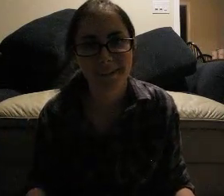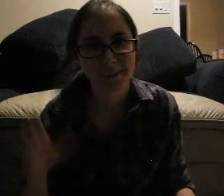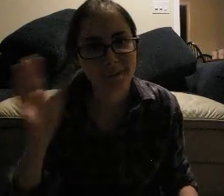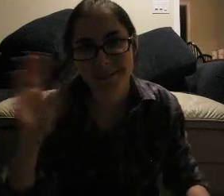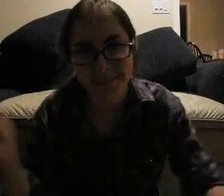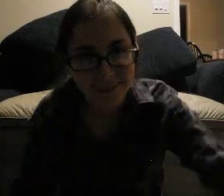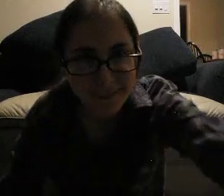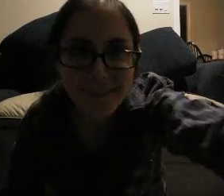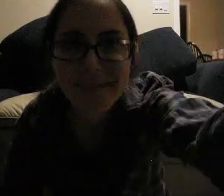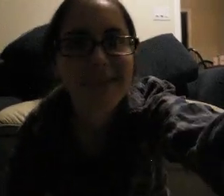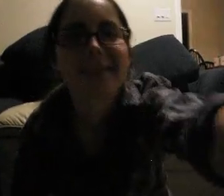BAHHHHH BYE